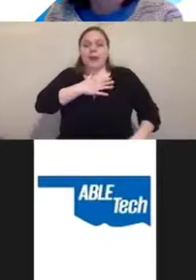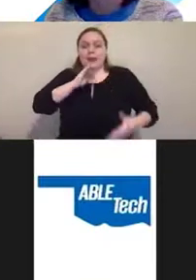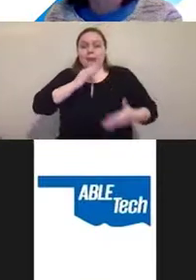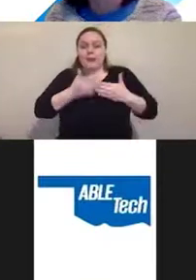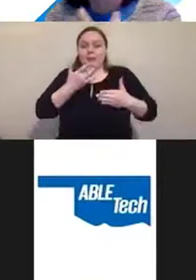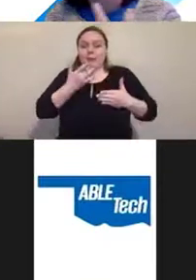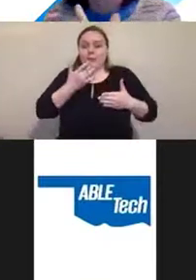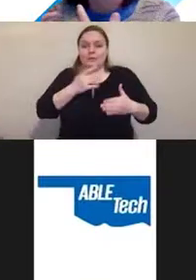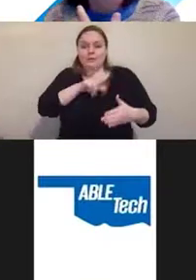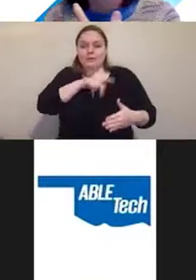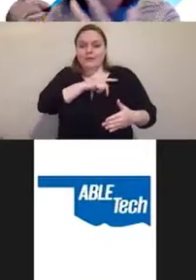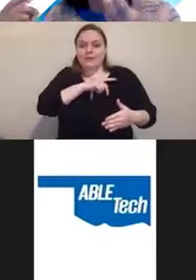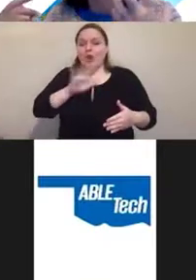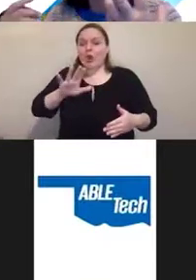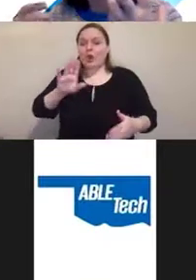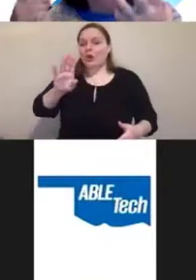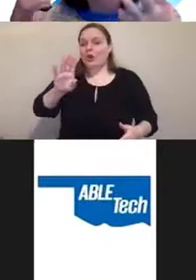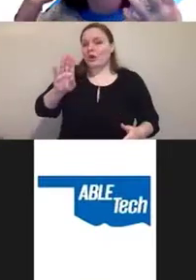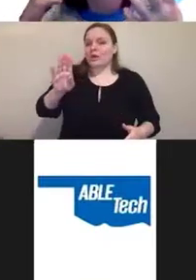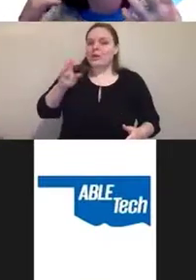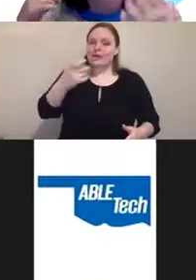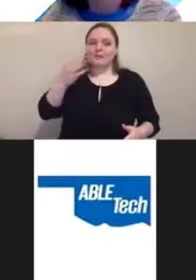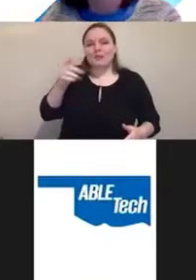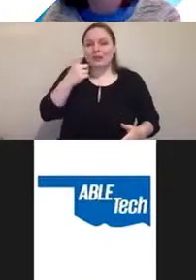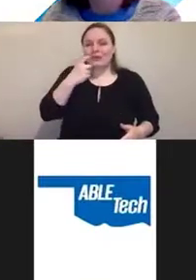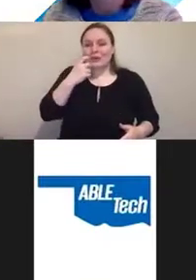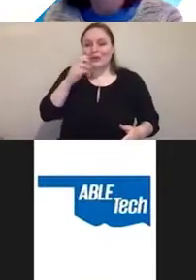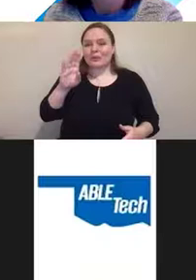her Bluetooth phone connected to her hearing aids,